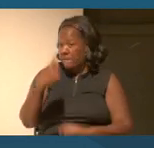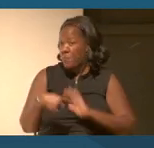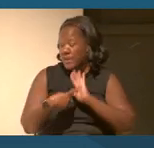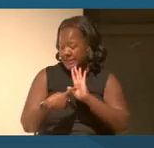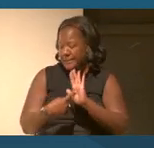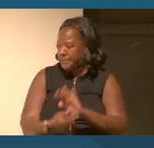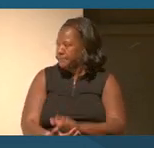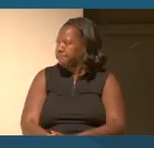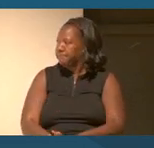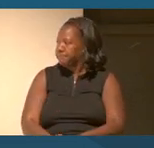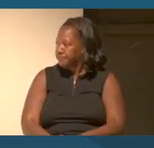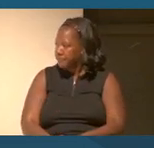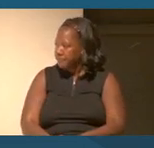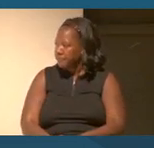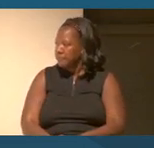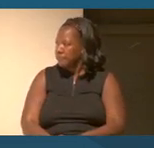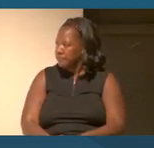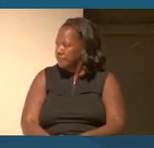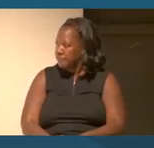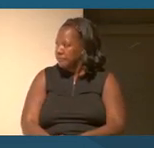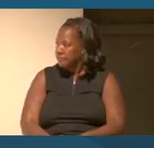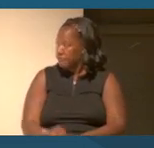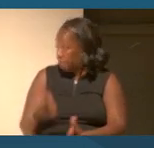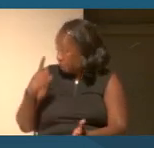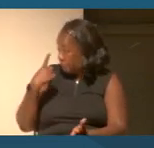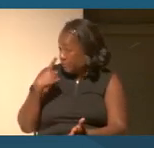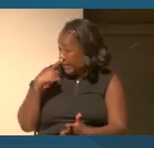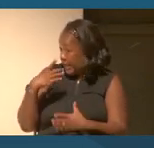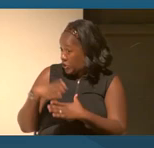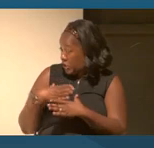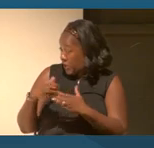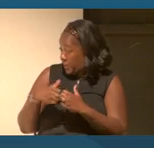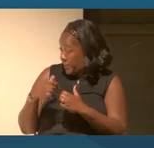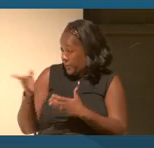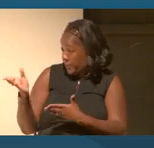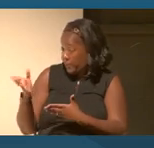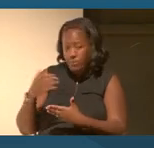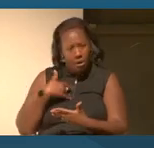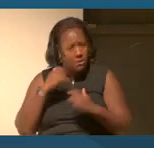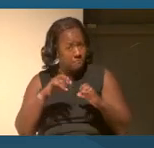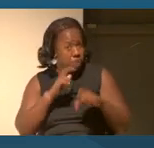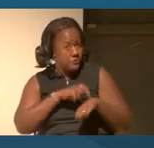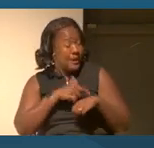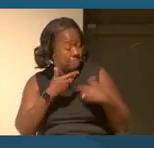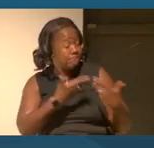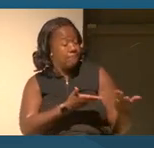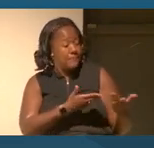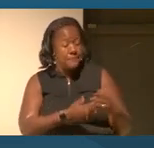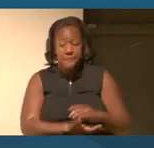I can save it for later. I can share it with you. OK. I don't wanna take too much time.